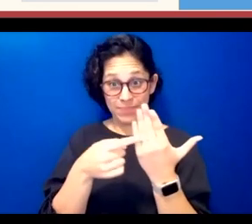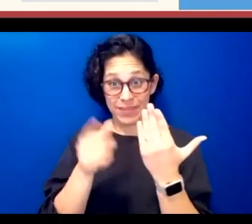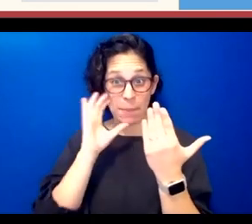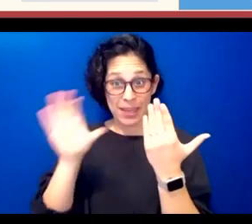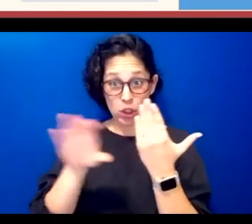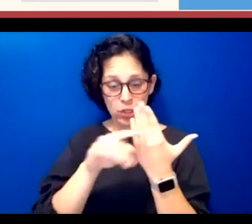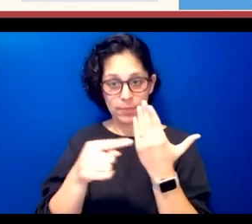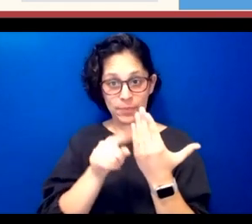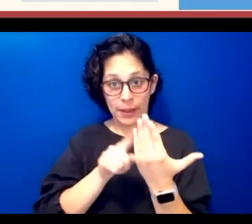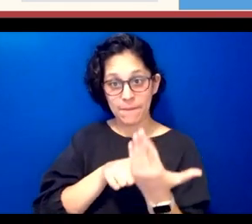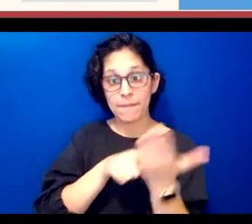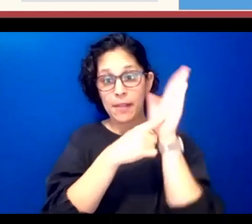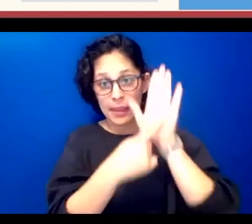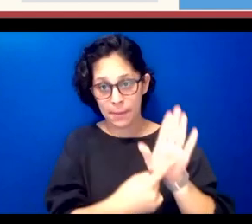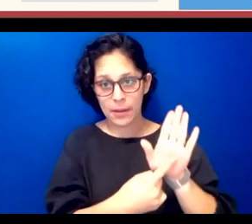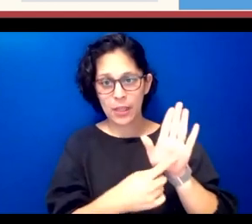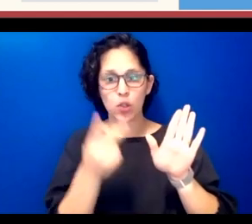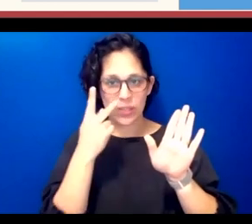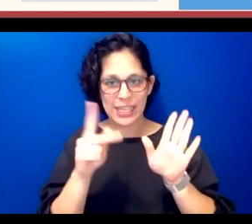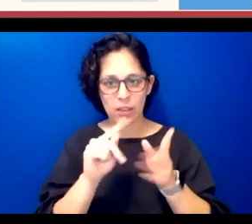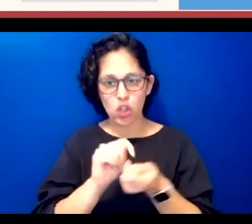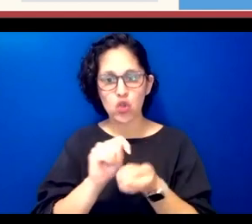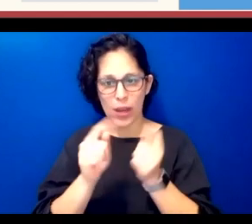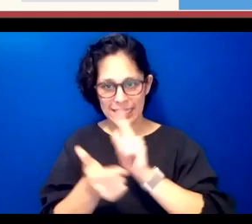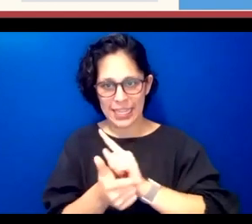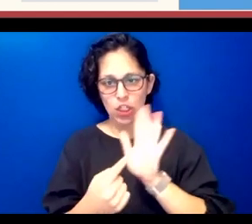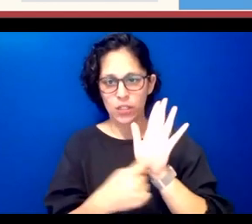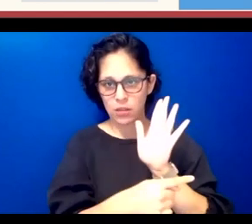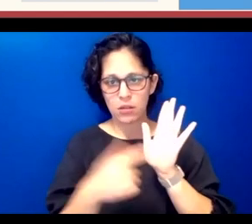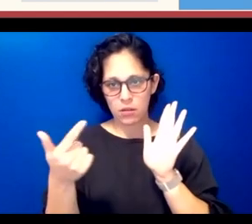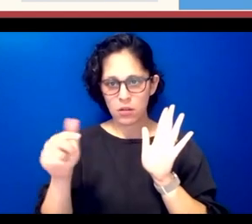this is the word for grandpa and then there's two example sentences and these are usually